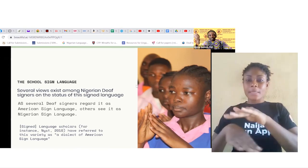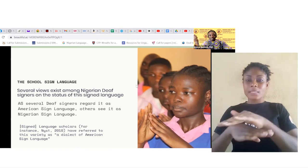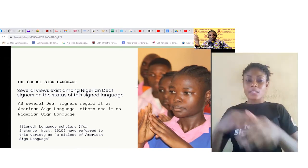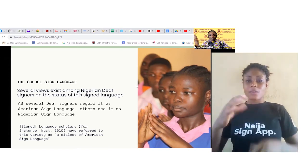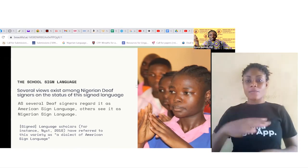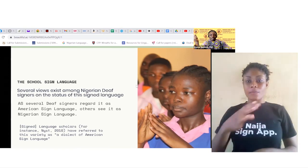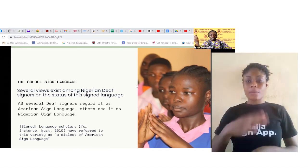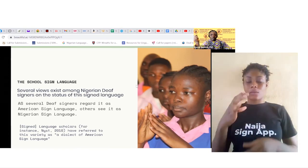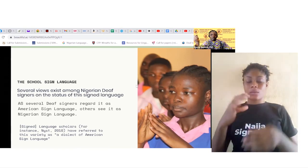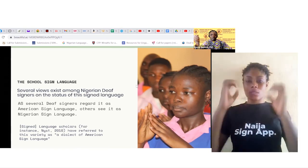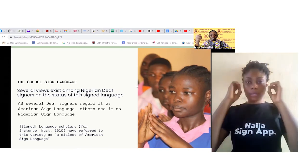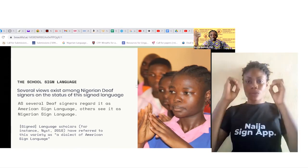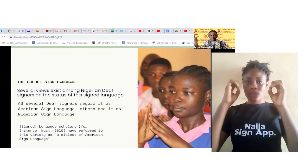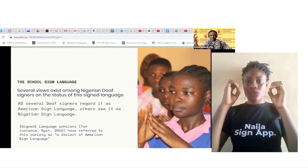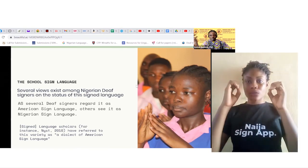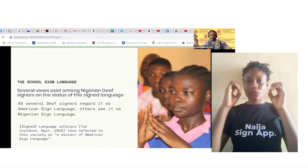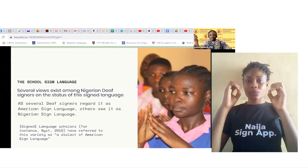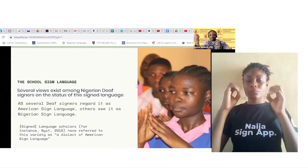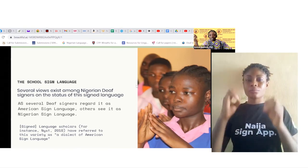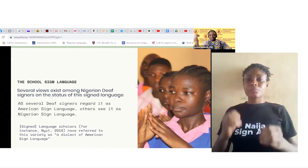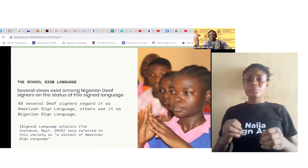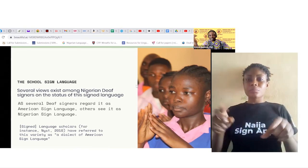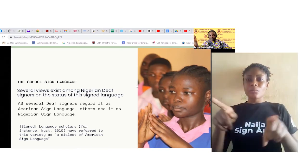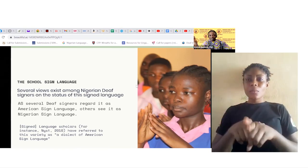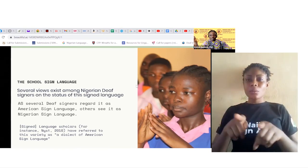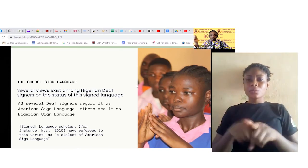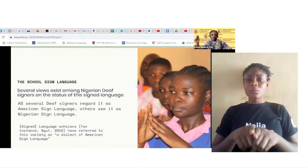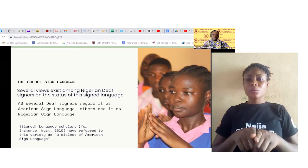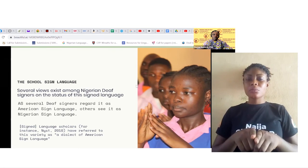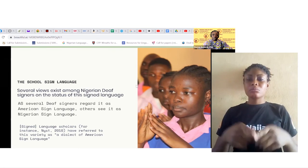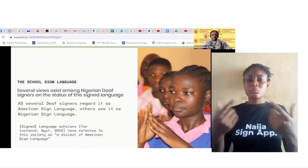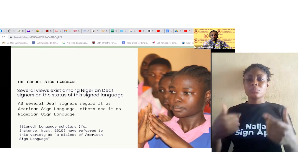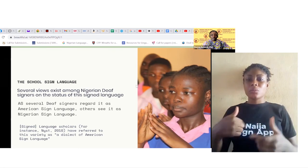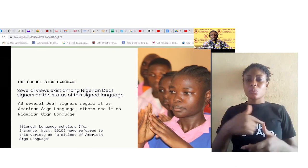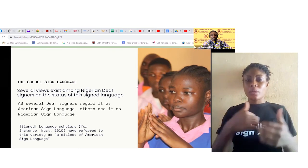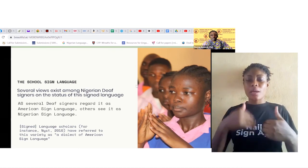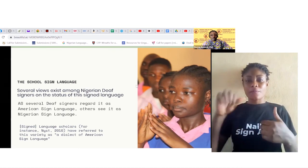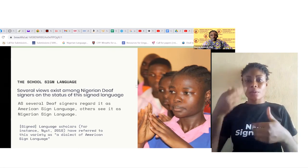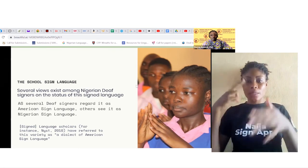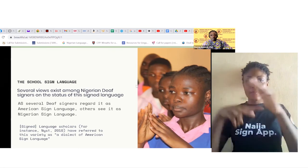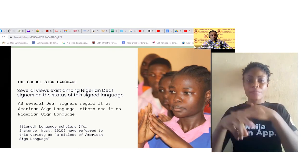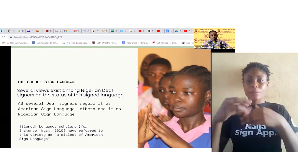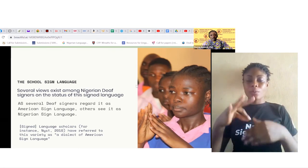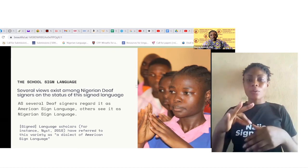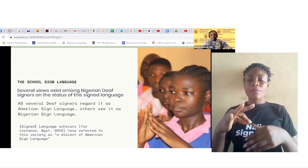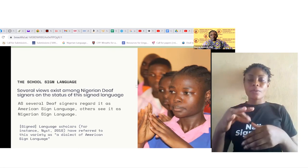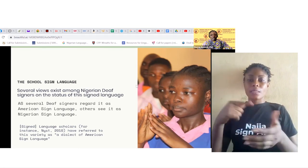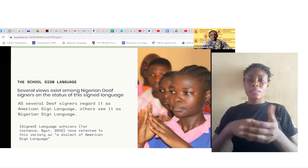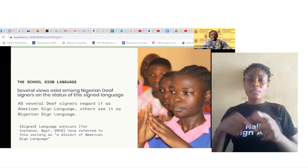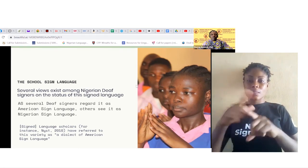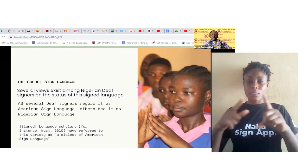deaf signers on the status of this sign language that we are talking about as several